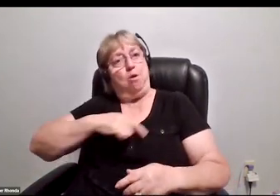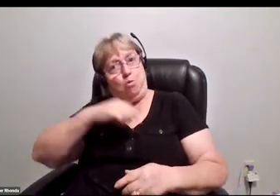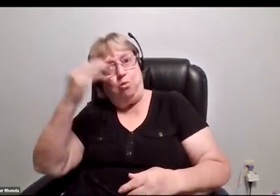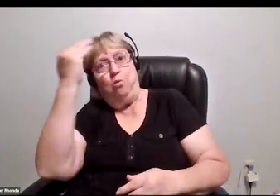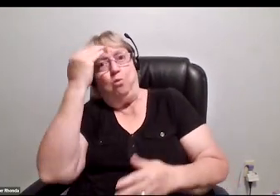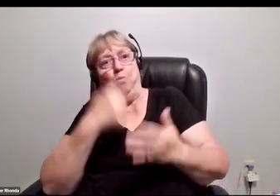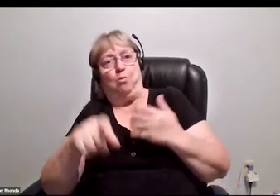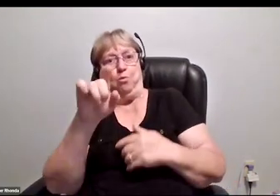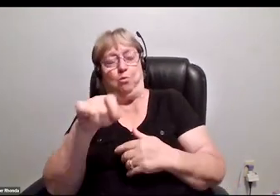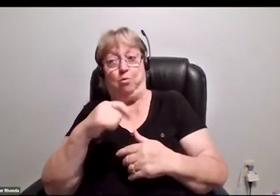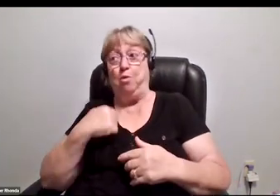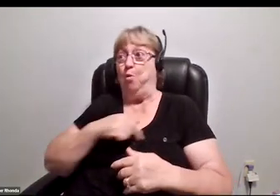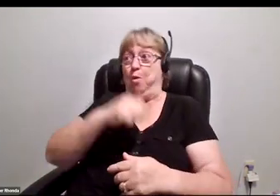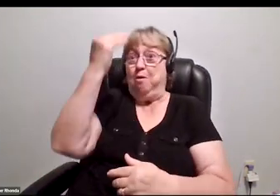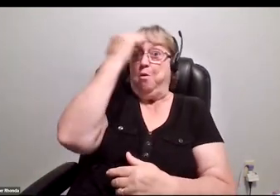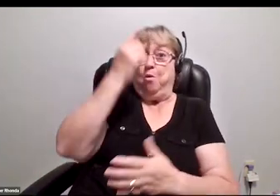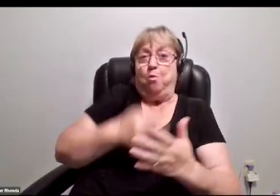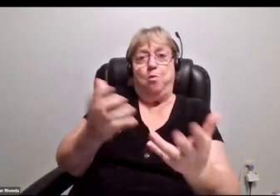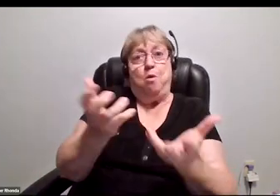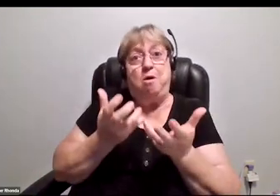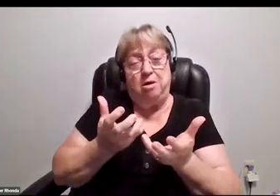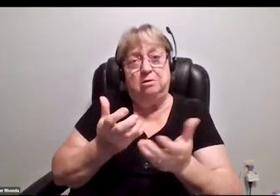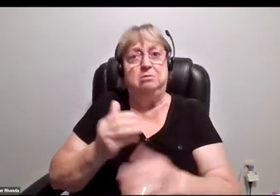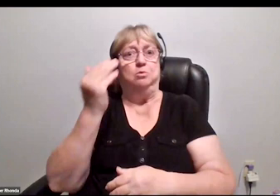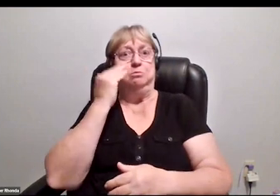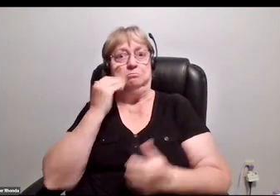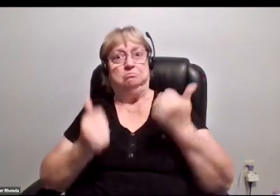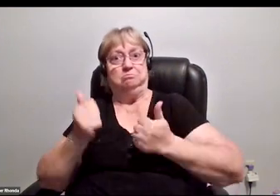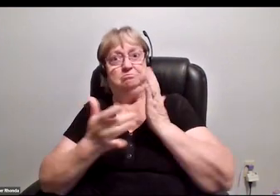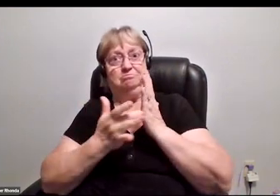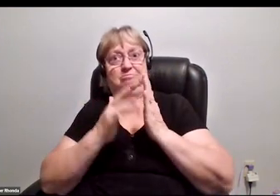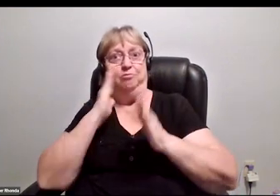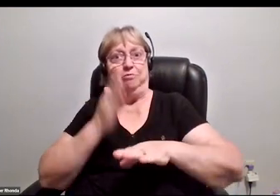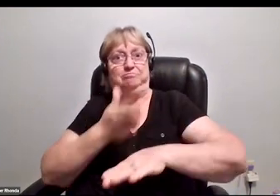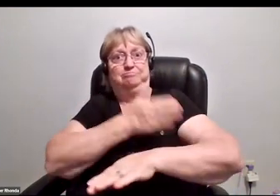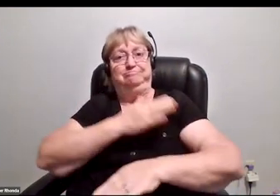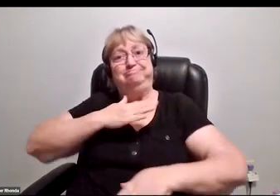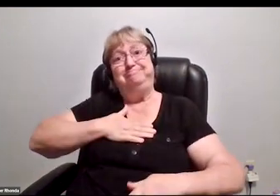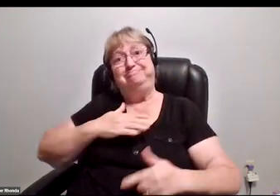We know the technologies that will help our lives be better.